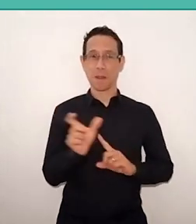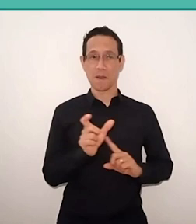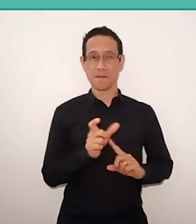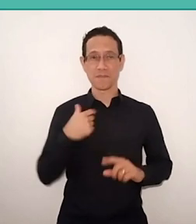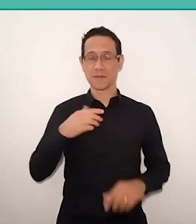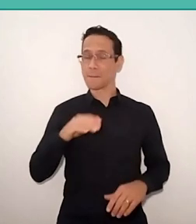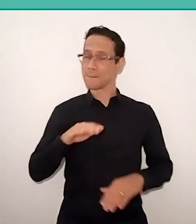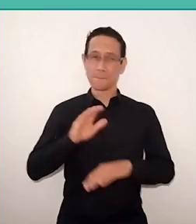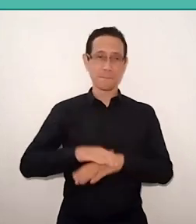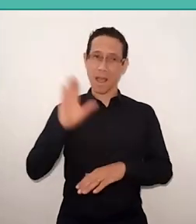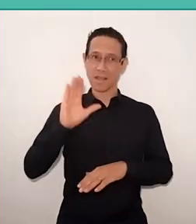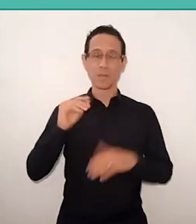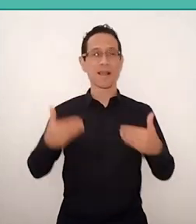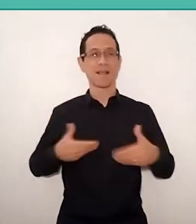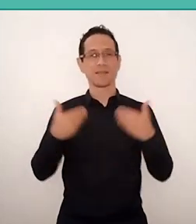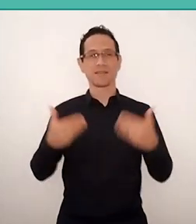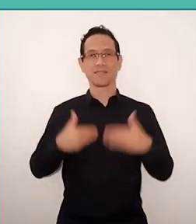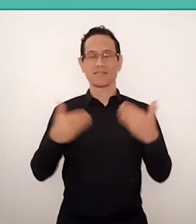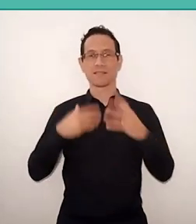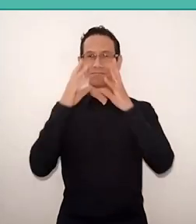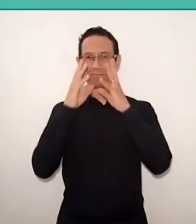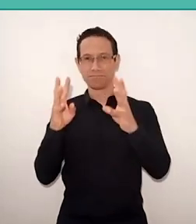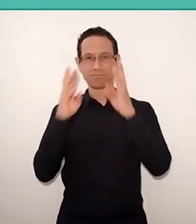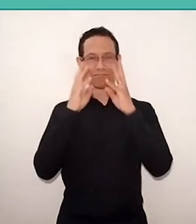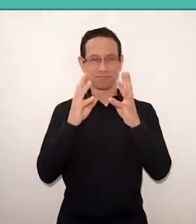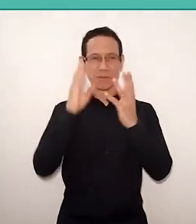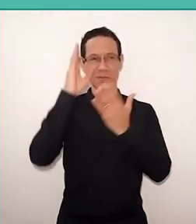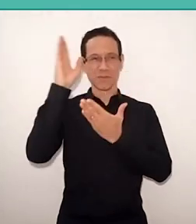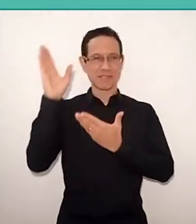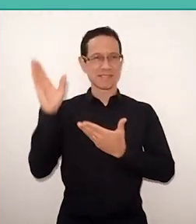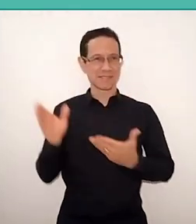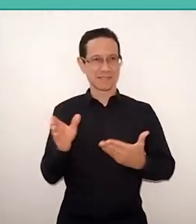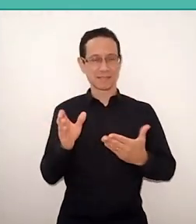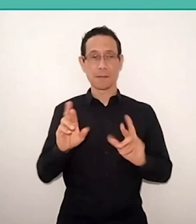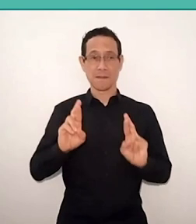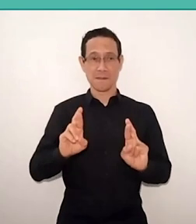it was joy to hear you, how much hope in the lines,